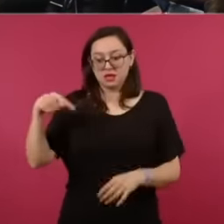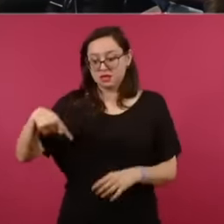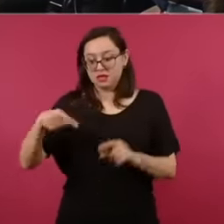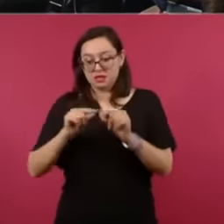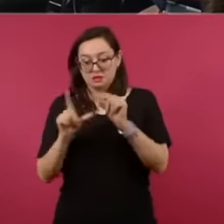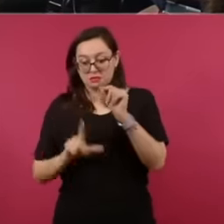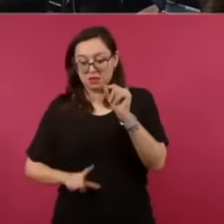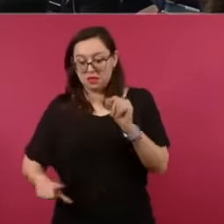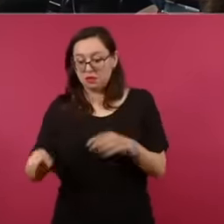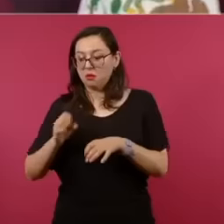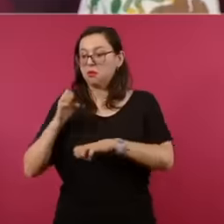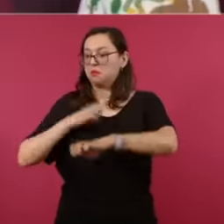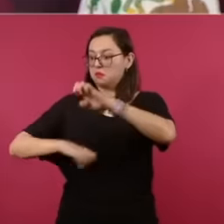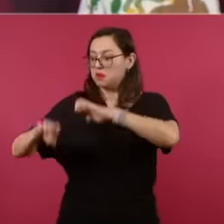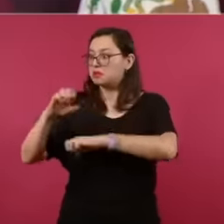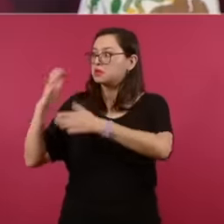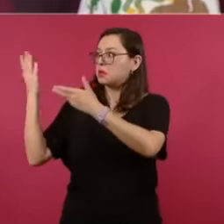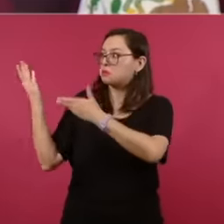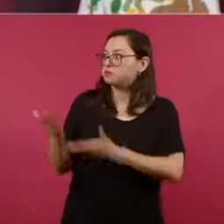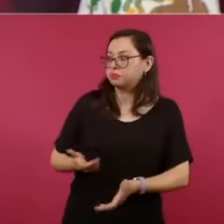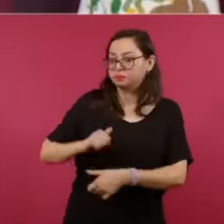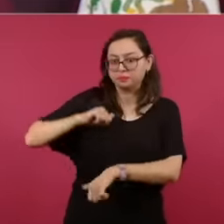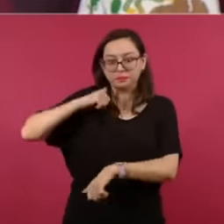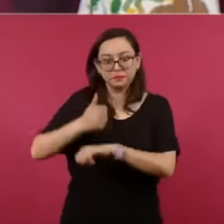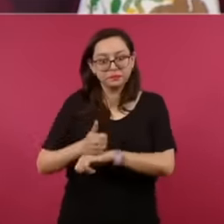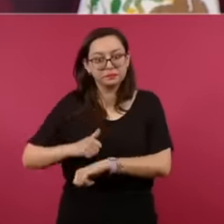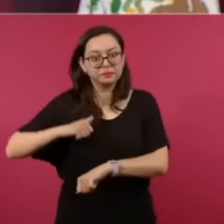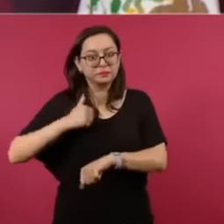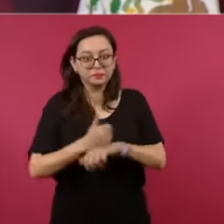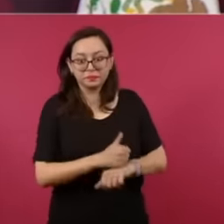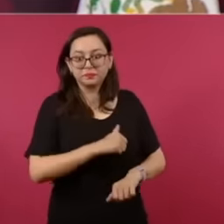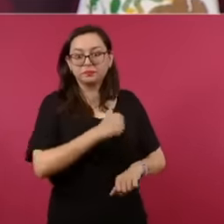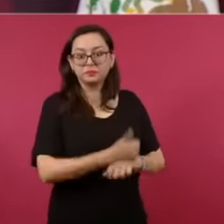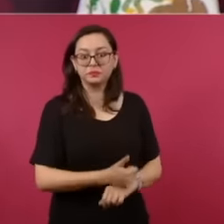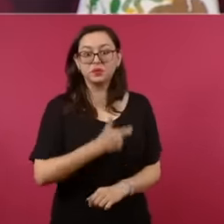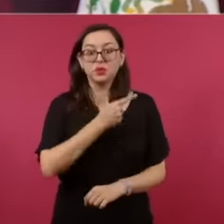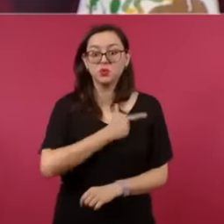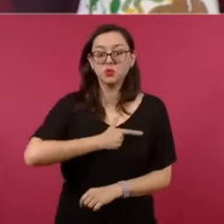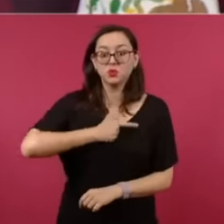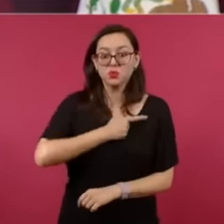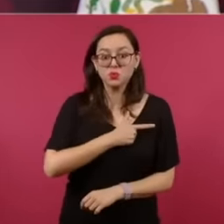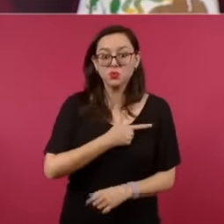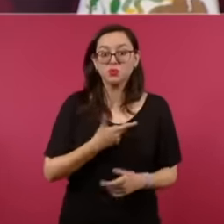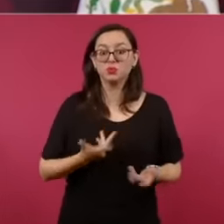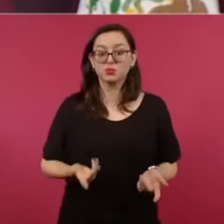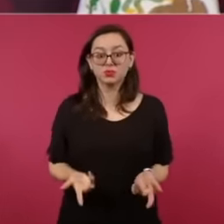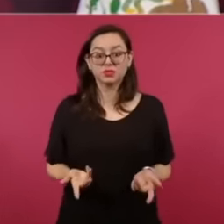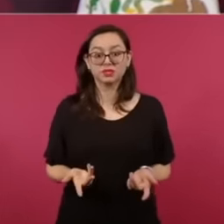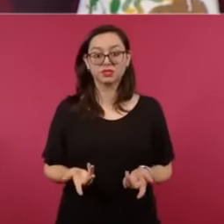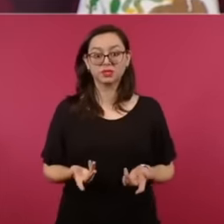companies